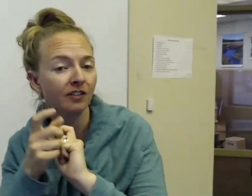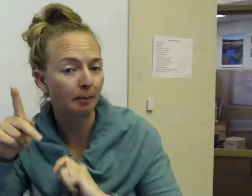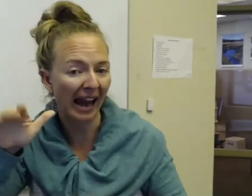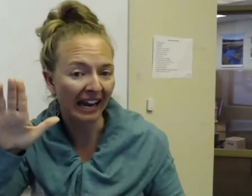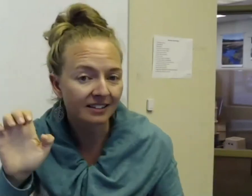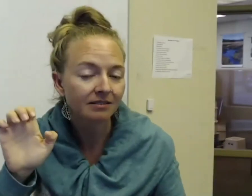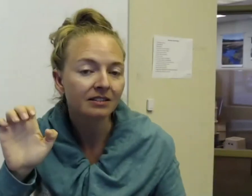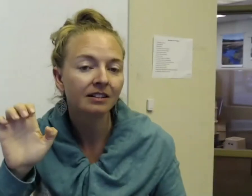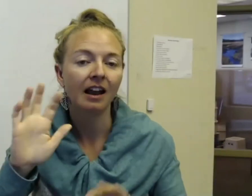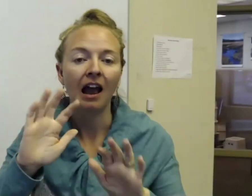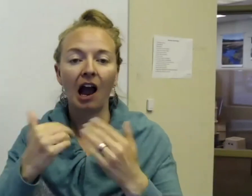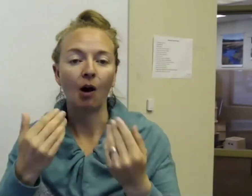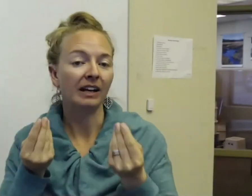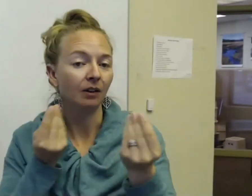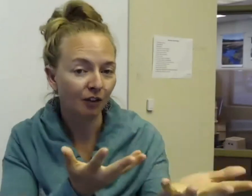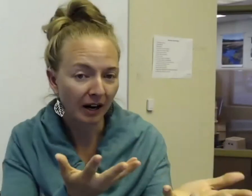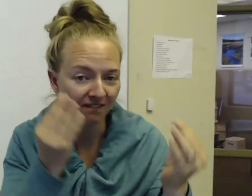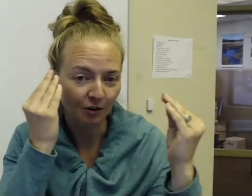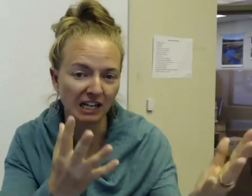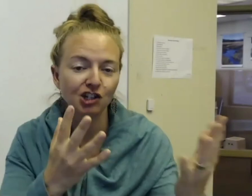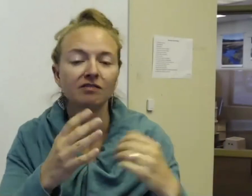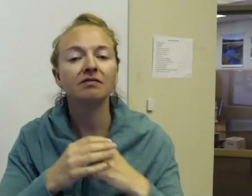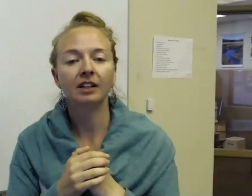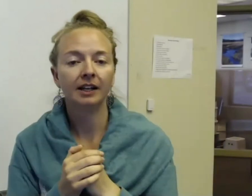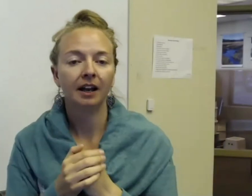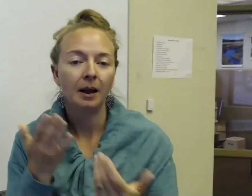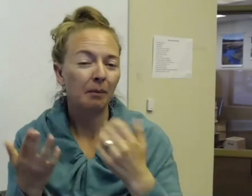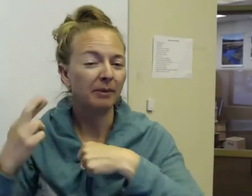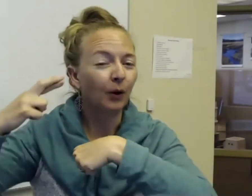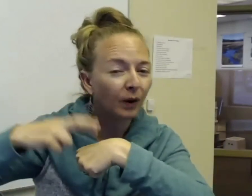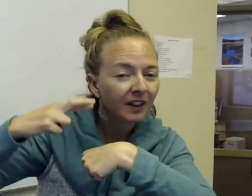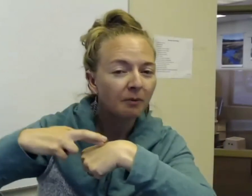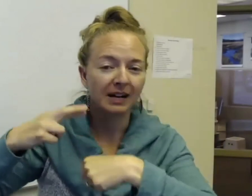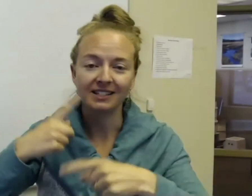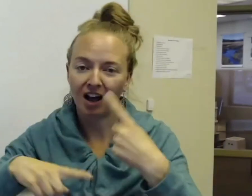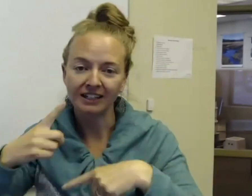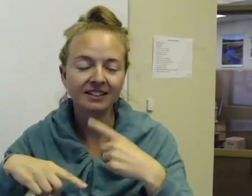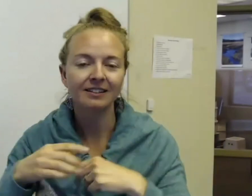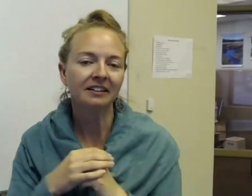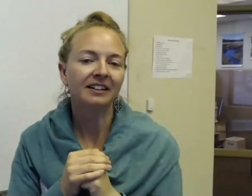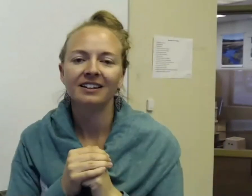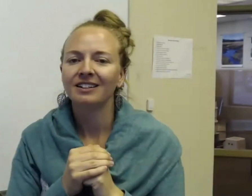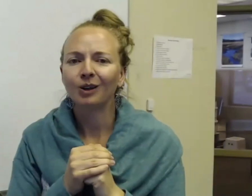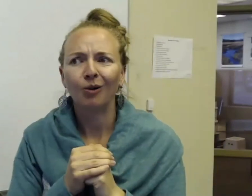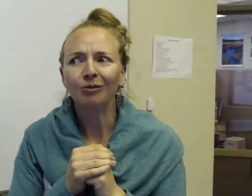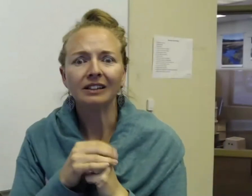the pace, how I deliver my information, maybe the rhythm of my signs. So if you're a novice